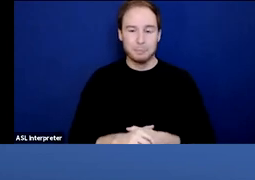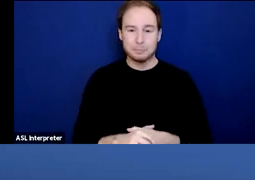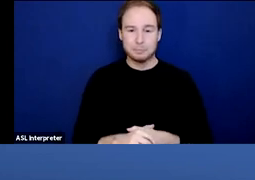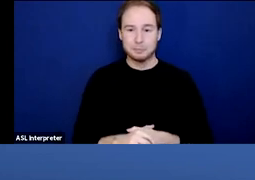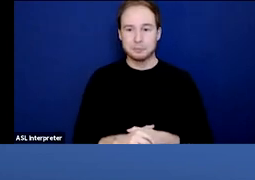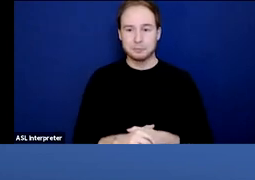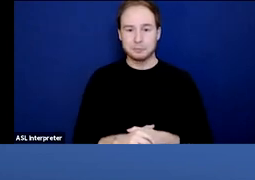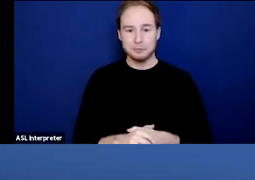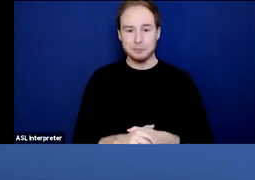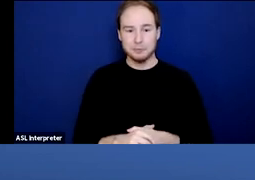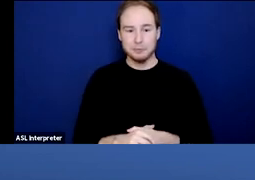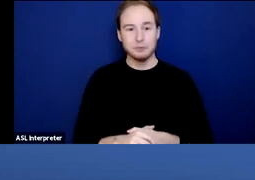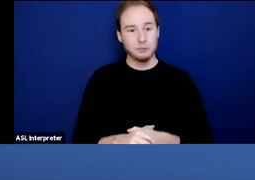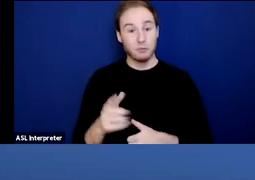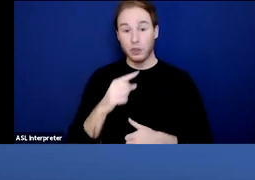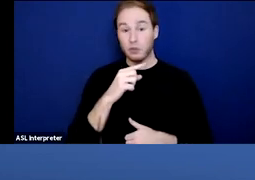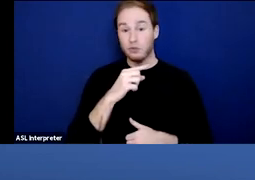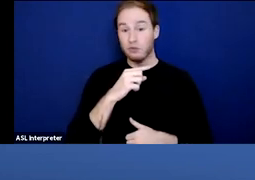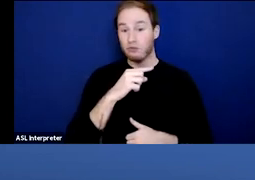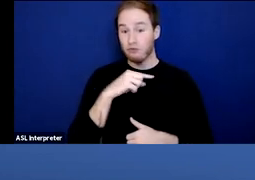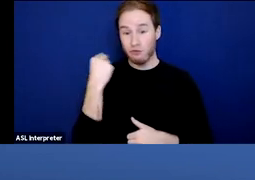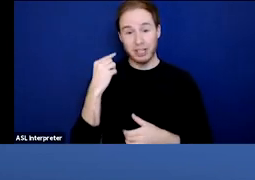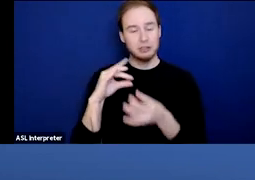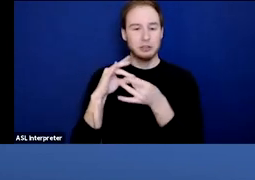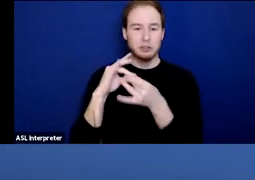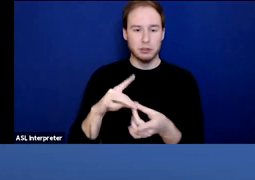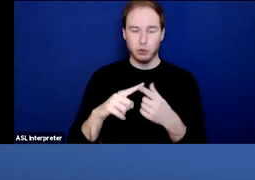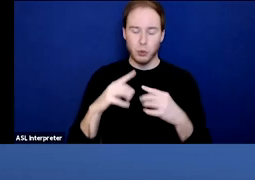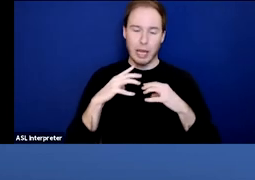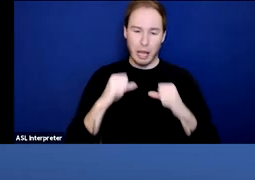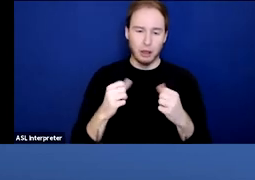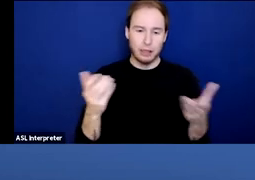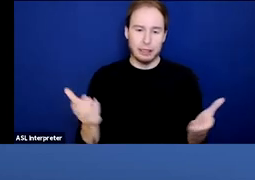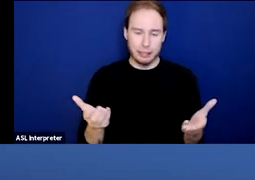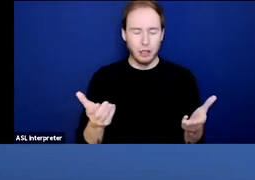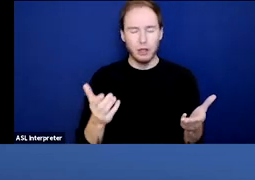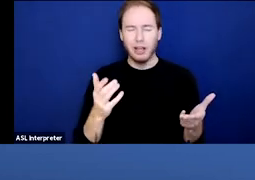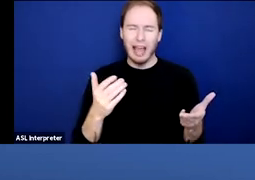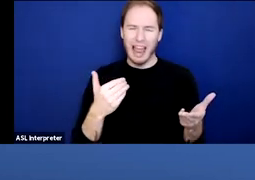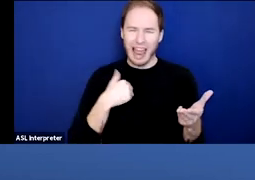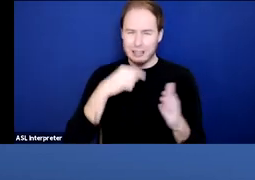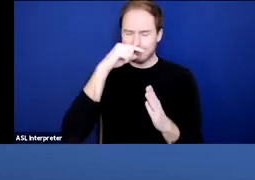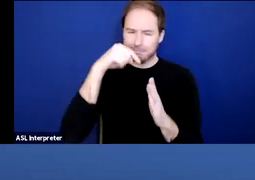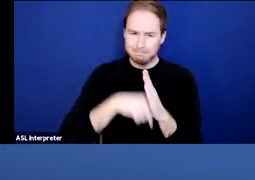So, risk factors are all negatively associated with health status here. There's a complex and reciprocal association